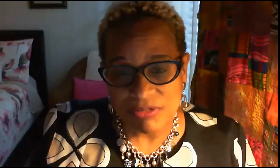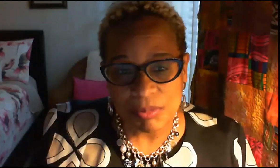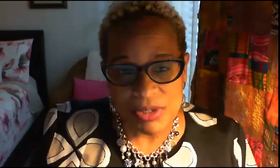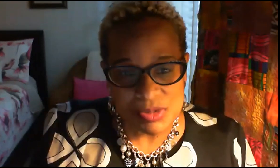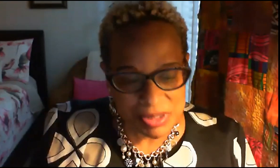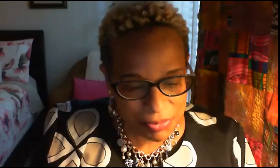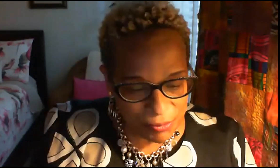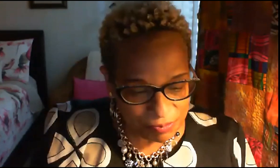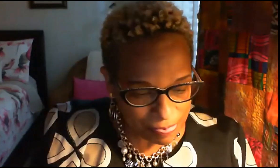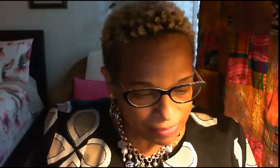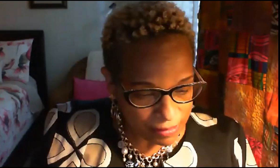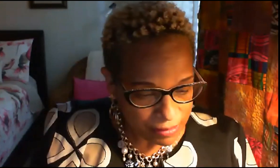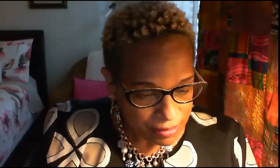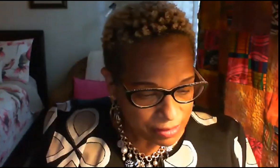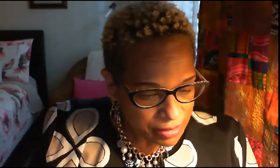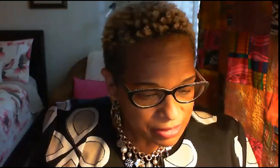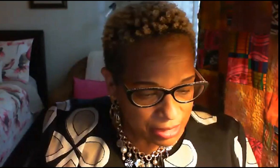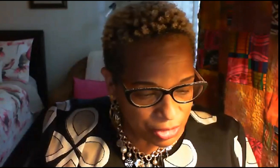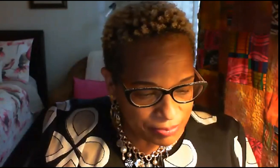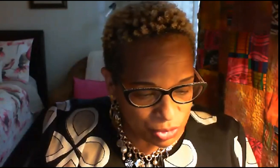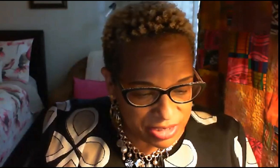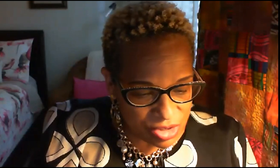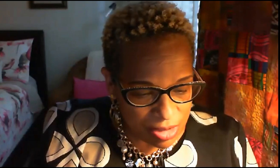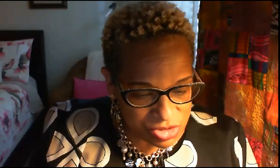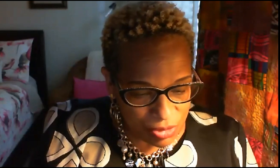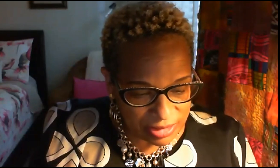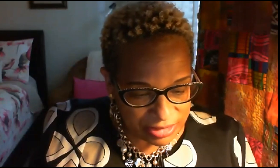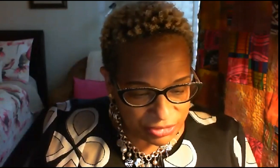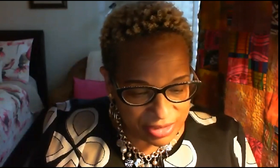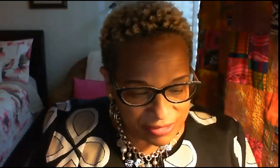oppressed people dr abdullah is also a leader in the